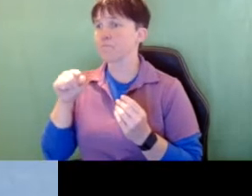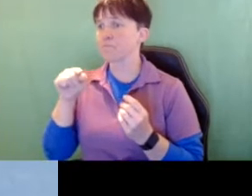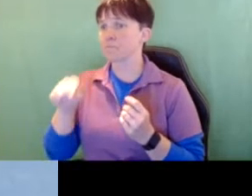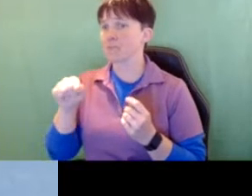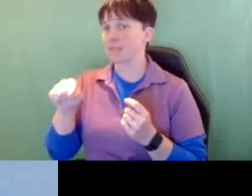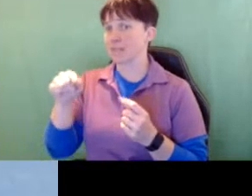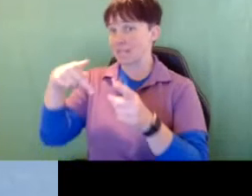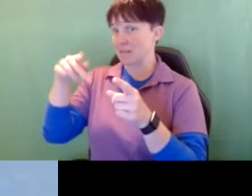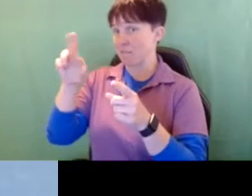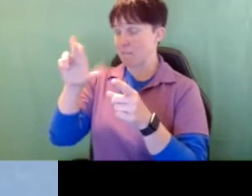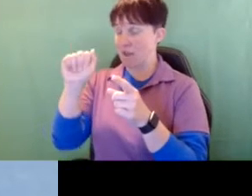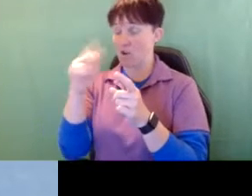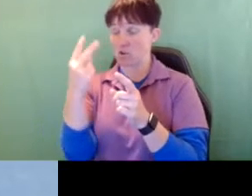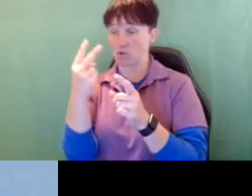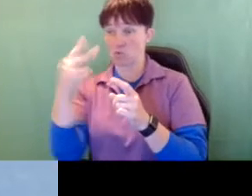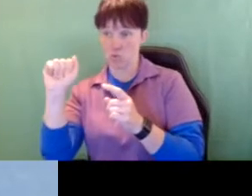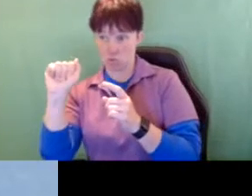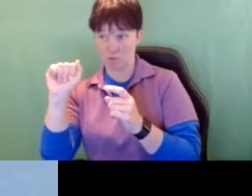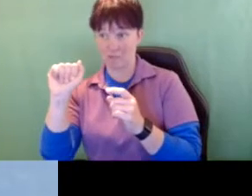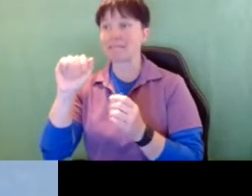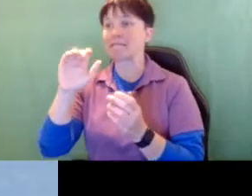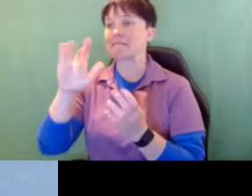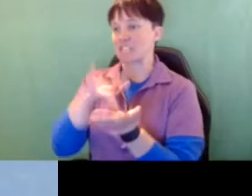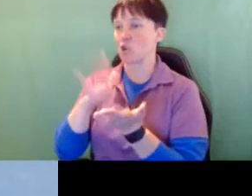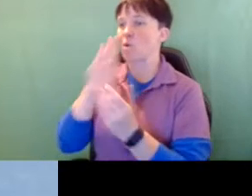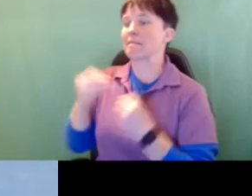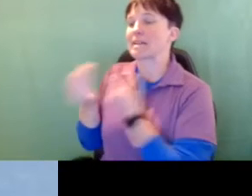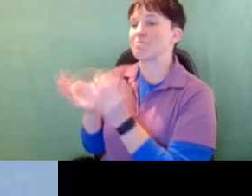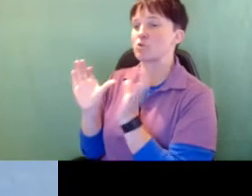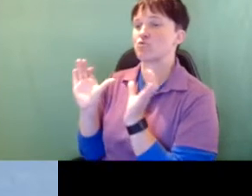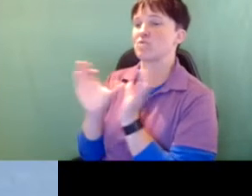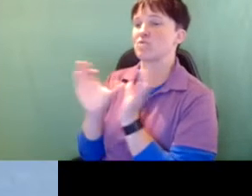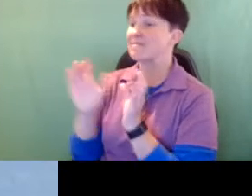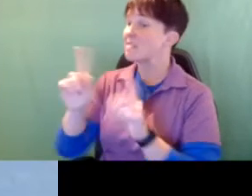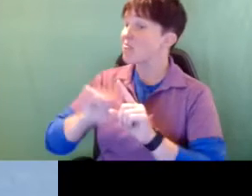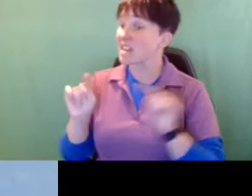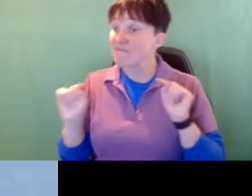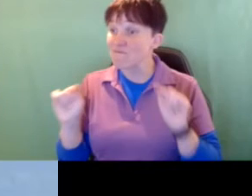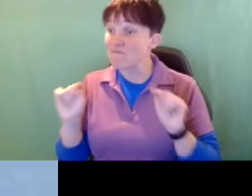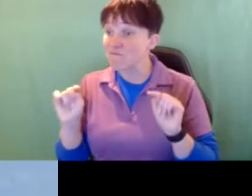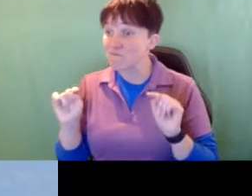this PAR2A Center will reward them a certificate But the difference is it’s outside of higher